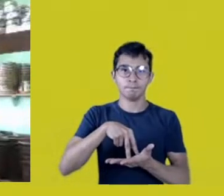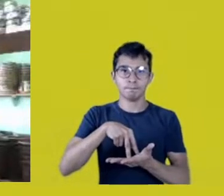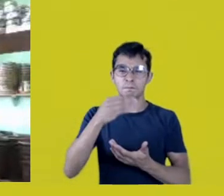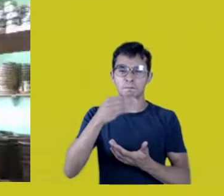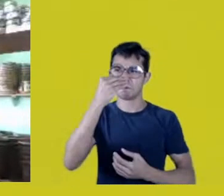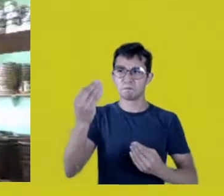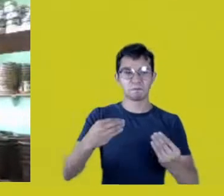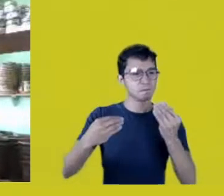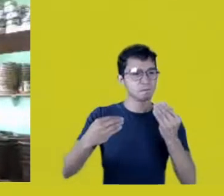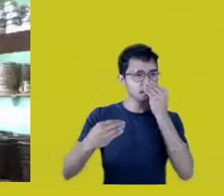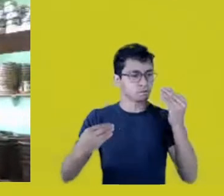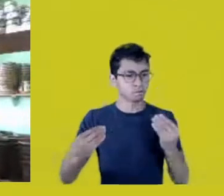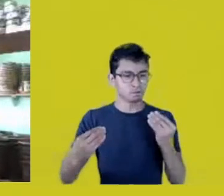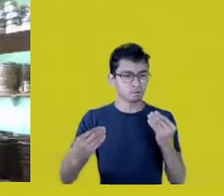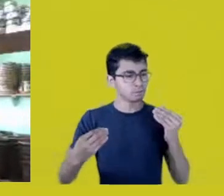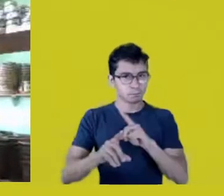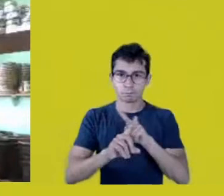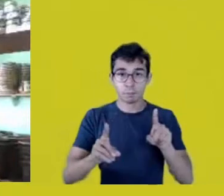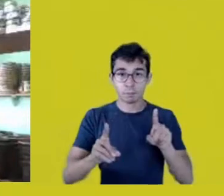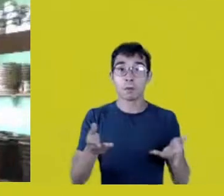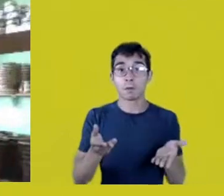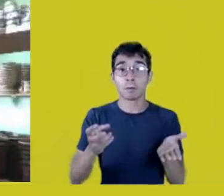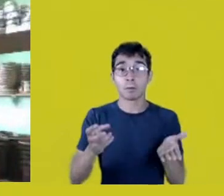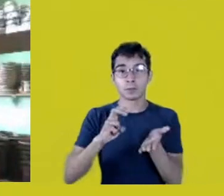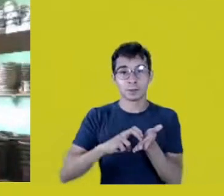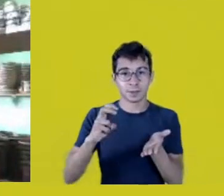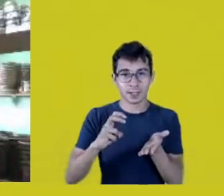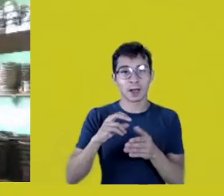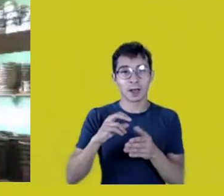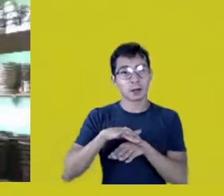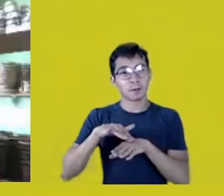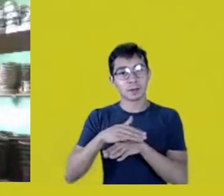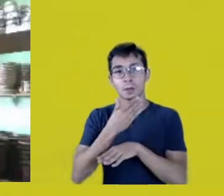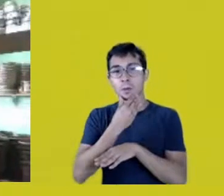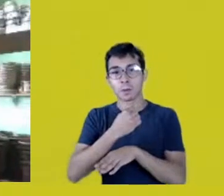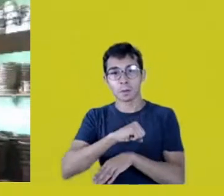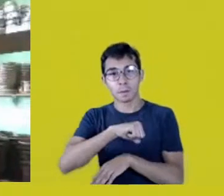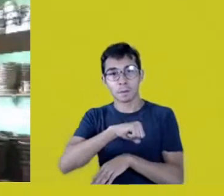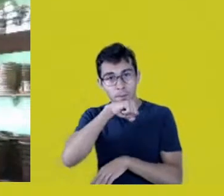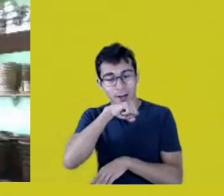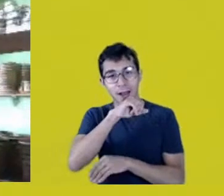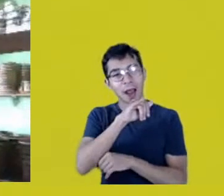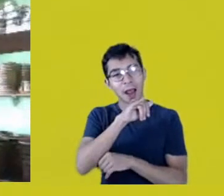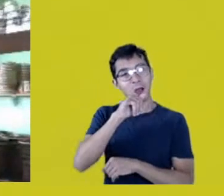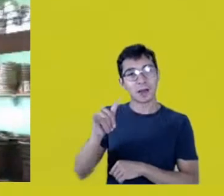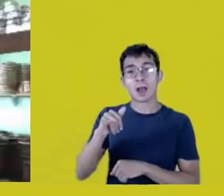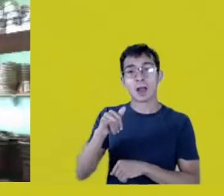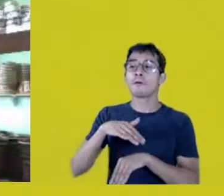This morning I was talking to my dad and I said, “I’m going to talk to Fernanda Kaingáng.”